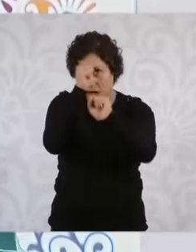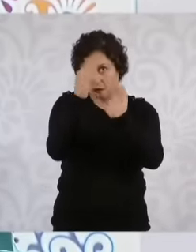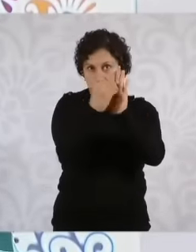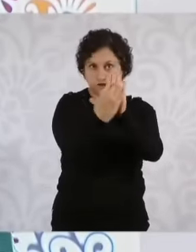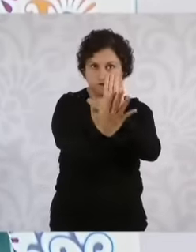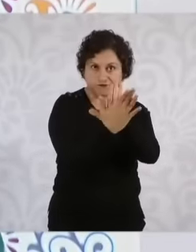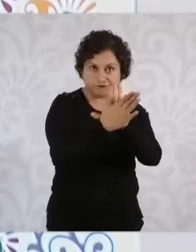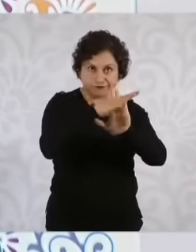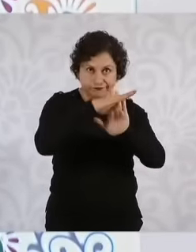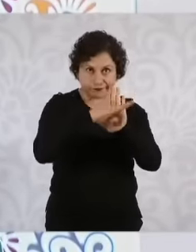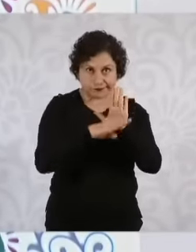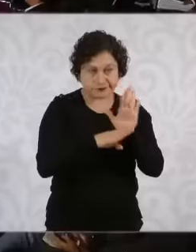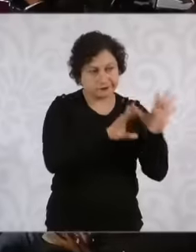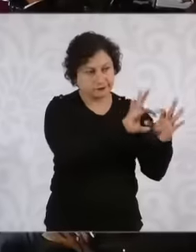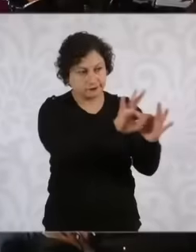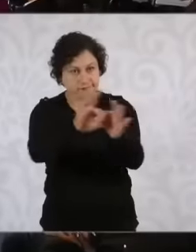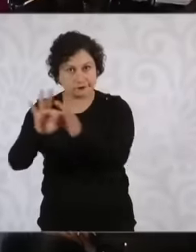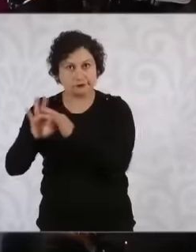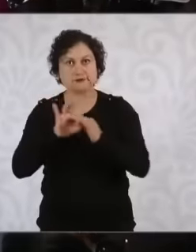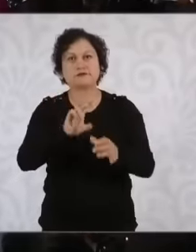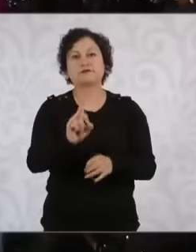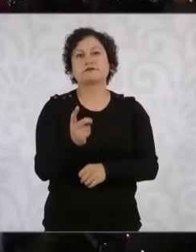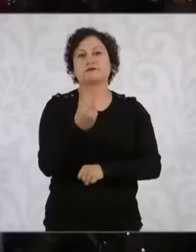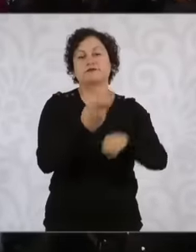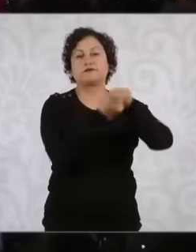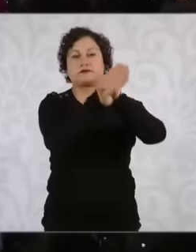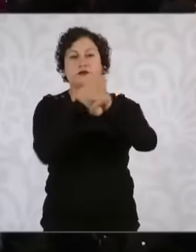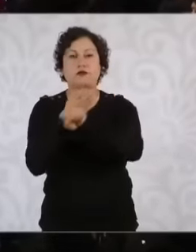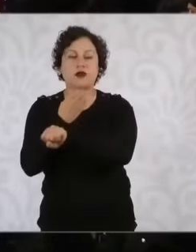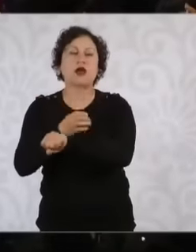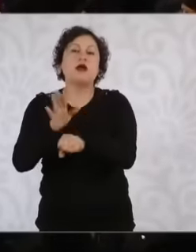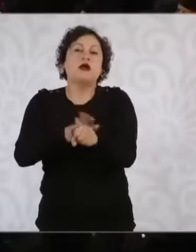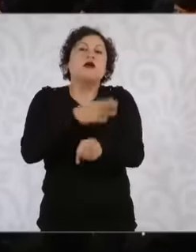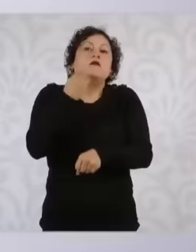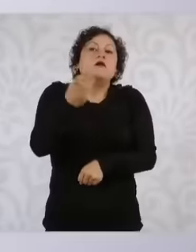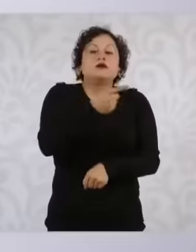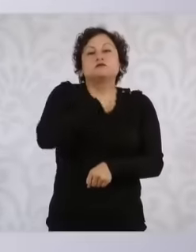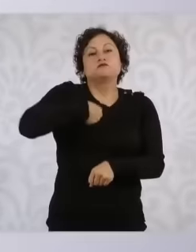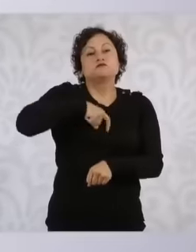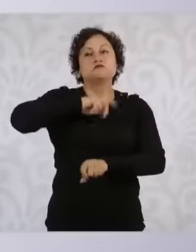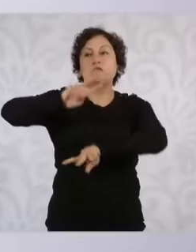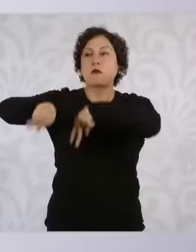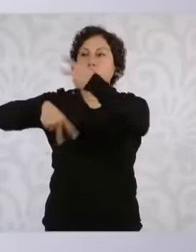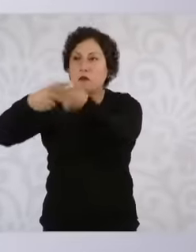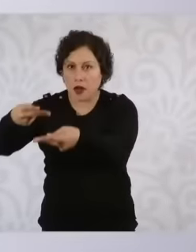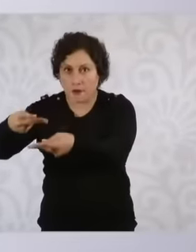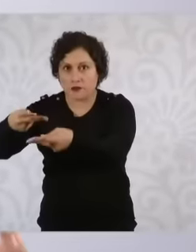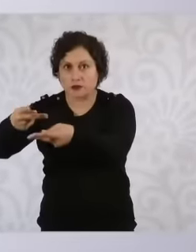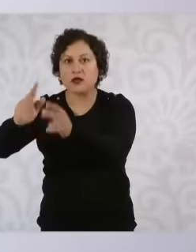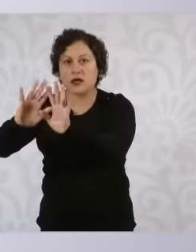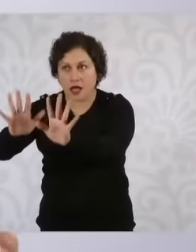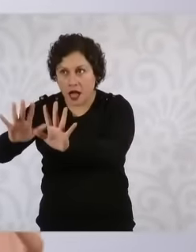entities of the Republic. So the objective is to go and then have the cabinet meeting or yesterday